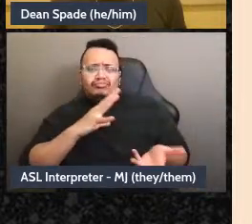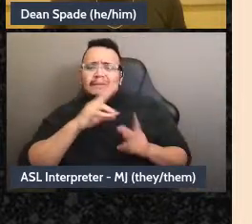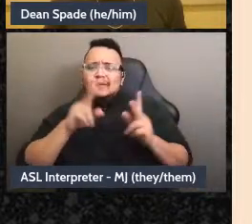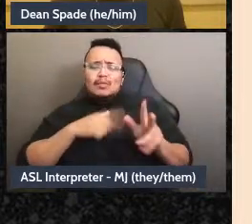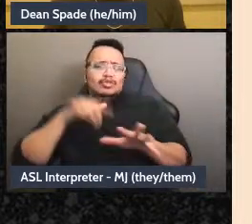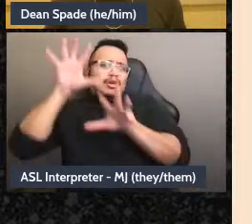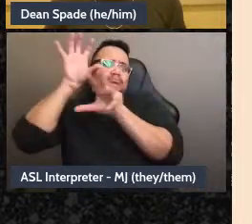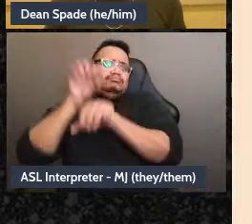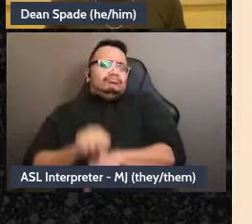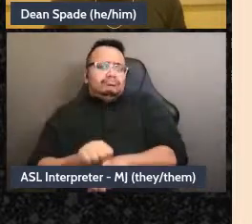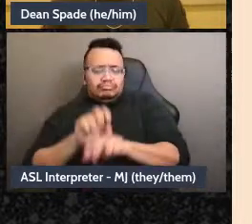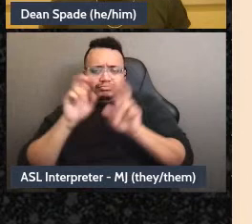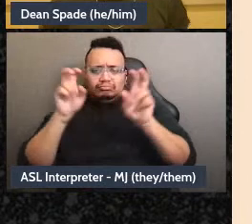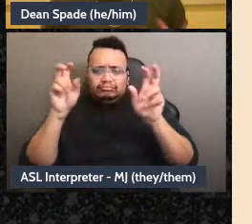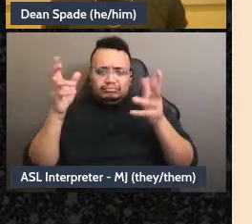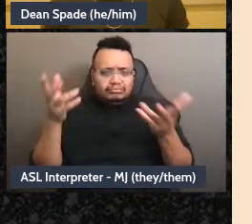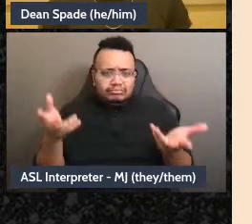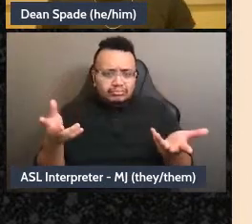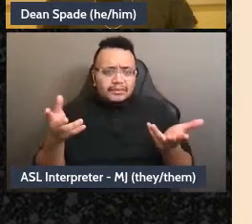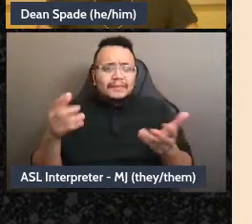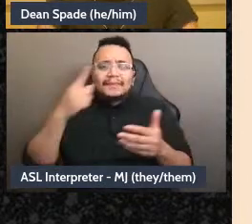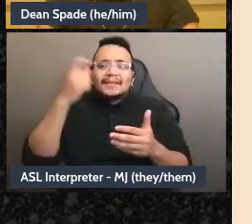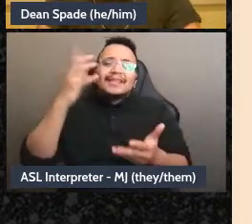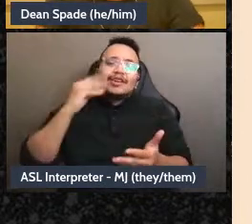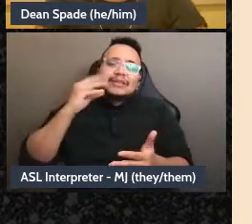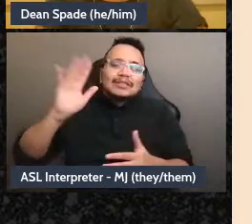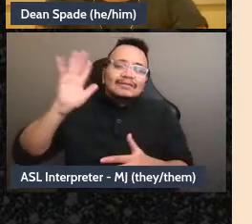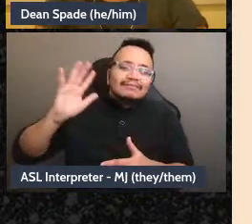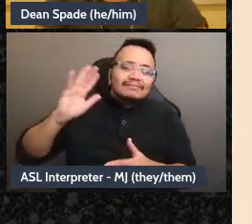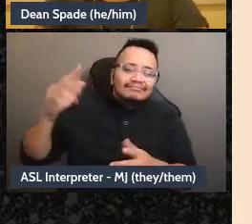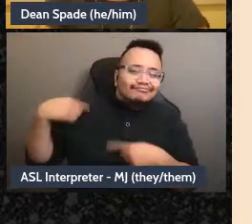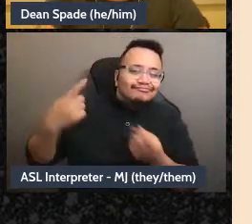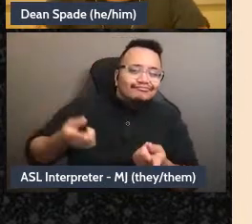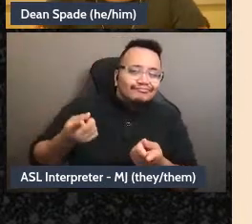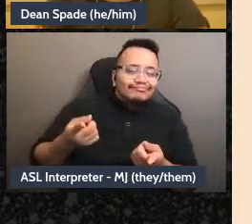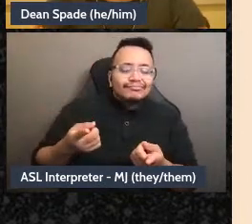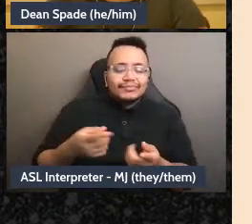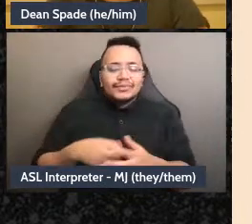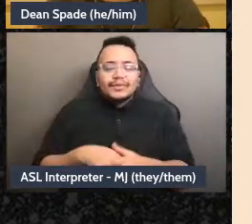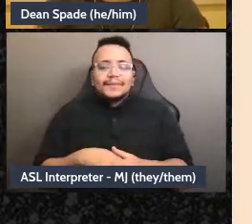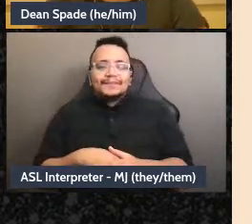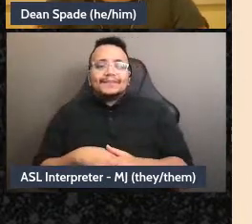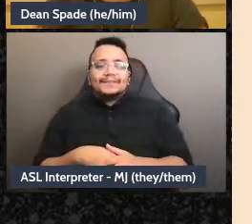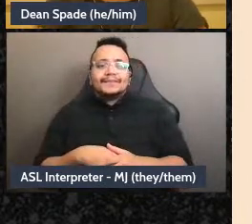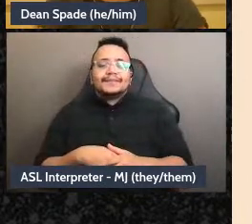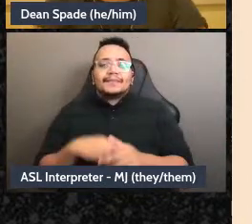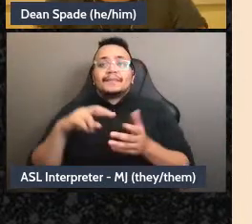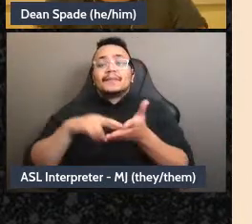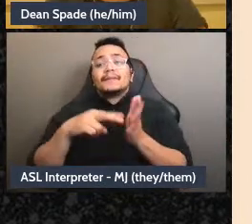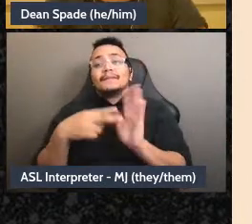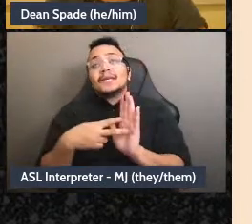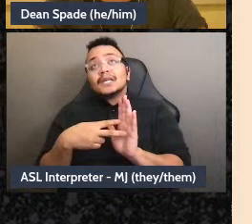you know, not trust because of experiences they've had. So I think the question is-is often how do I